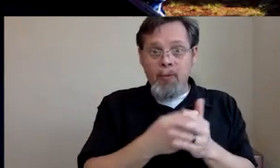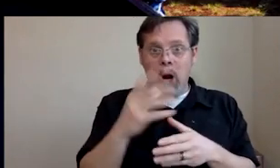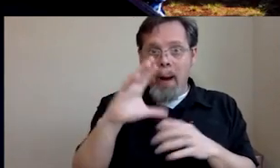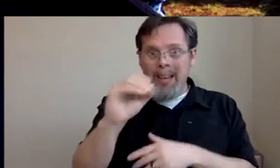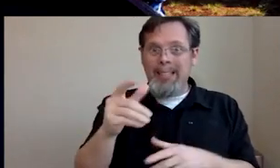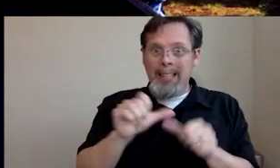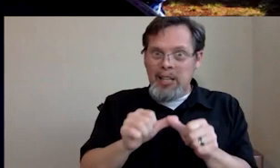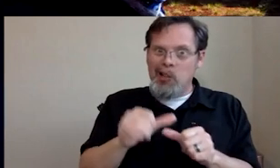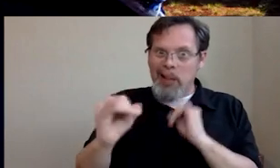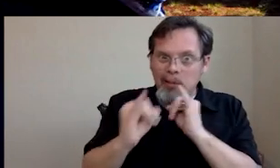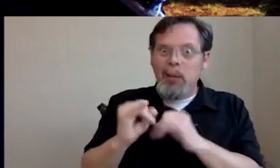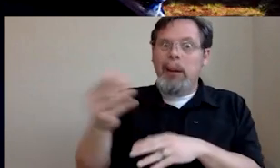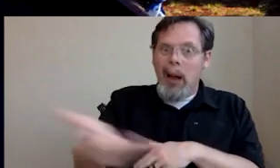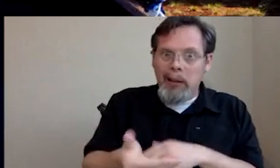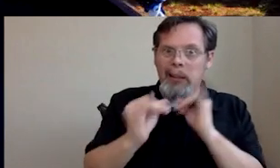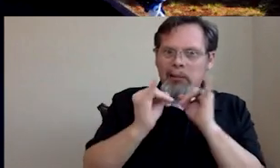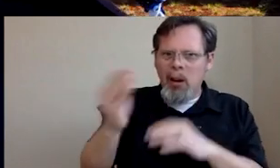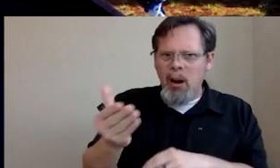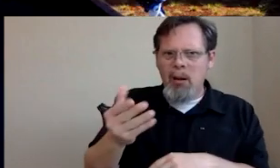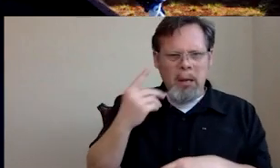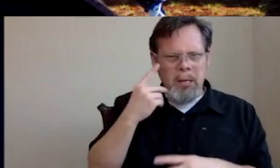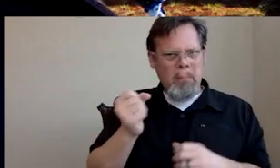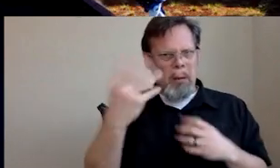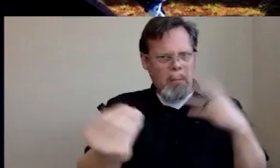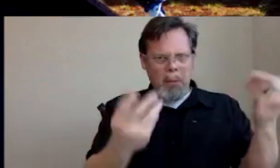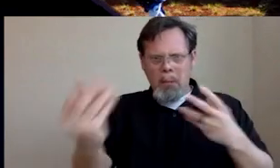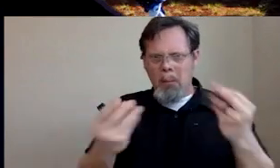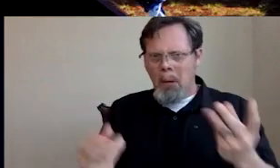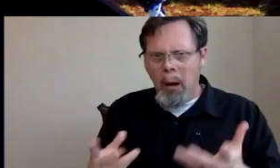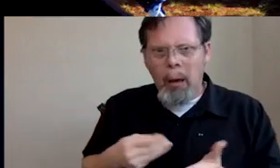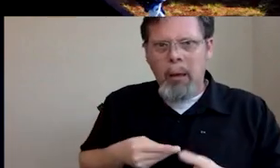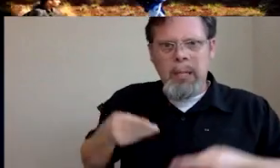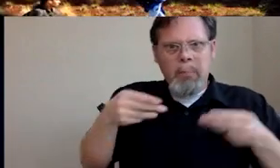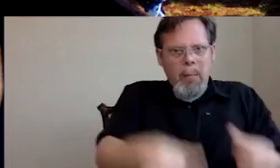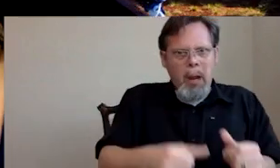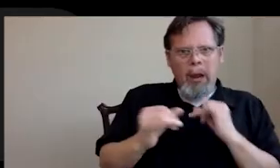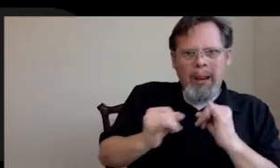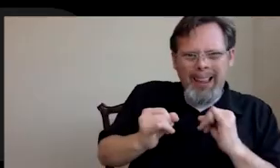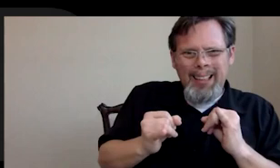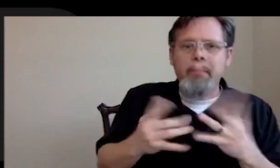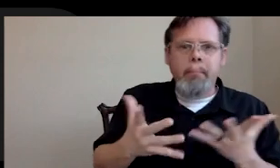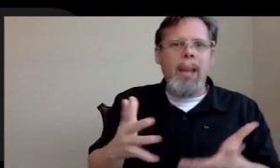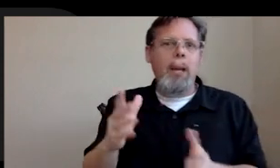the culture, it might actually change if people start leaving, like a lot like in large numbers. And we're going to go back to. Oh, I'm sorry. Go